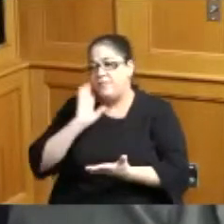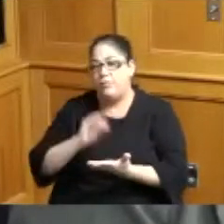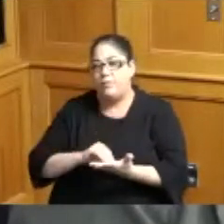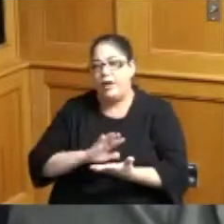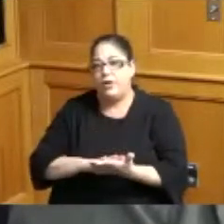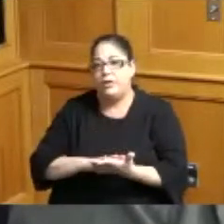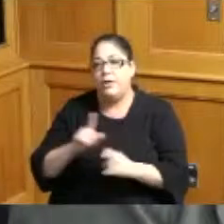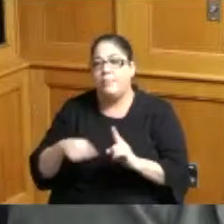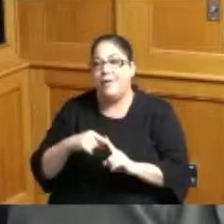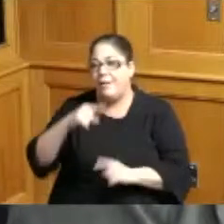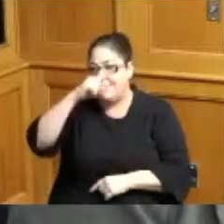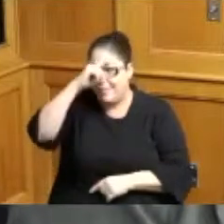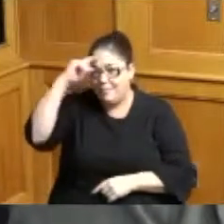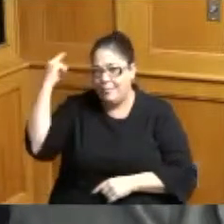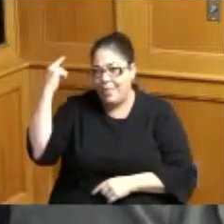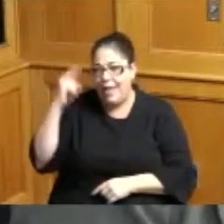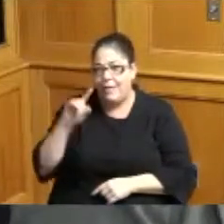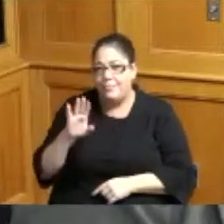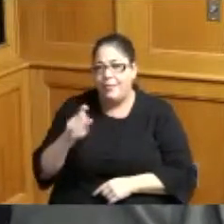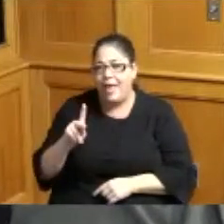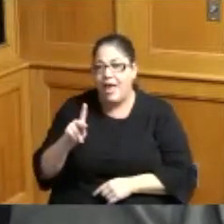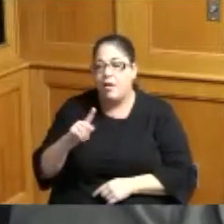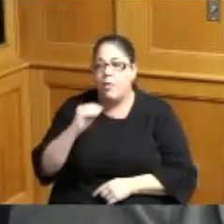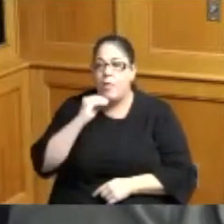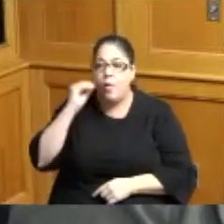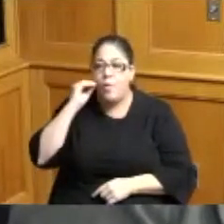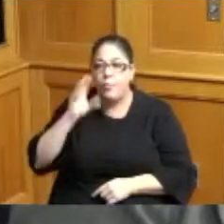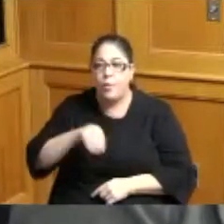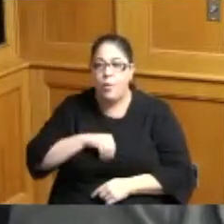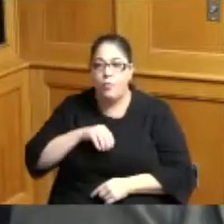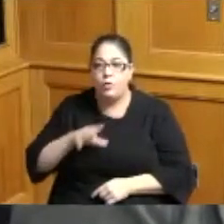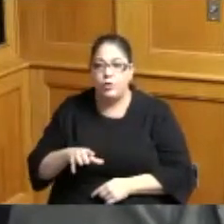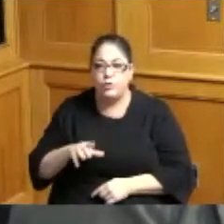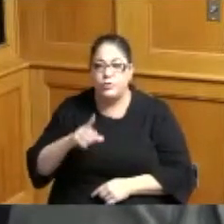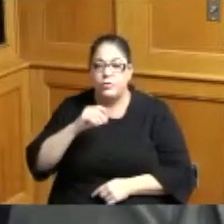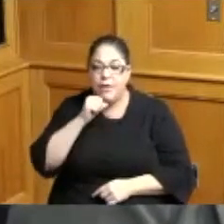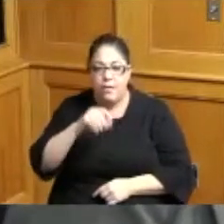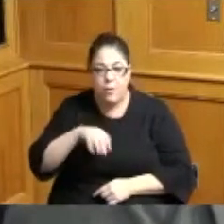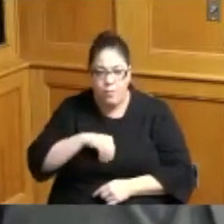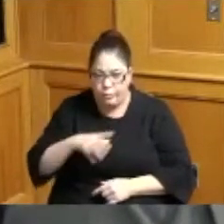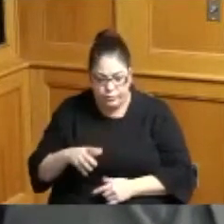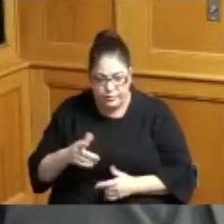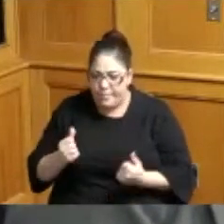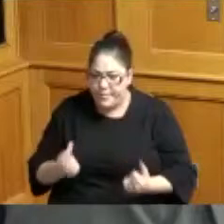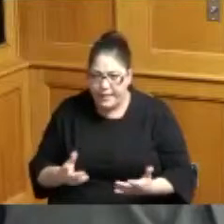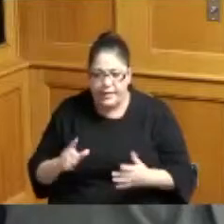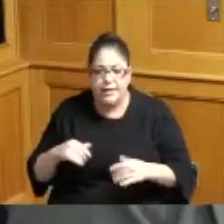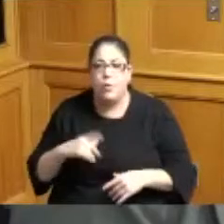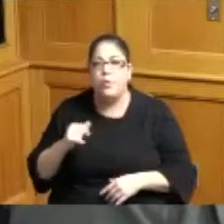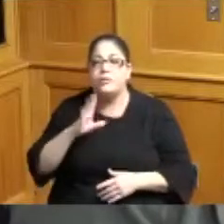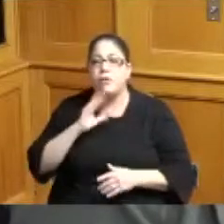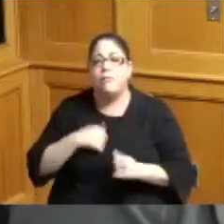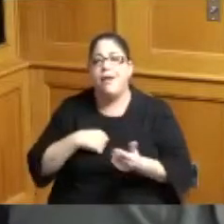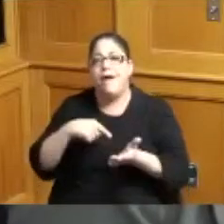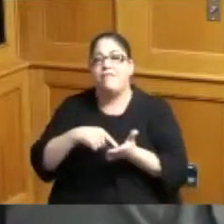about black home ownership and as we are doing our affordable housing model and funding and